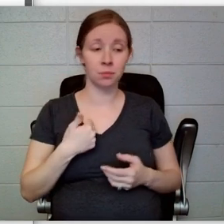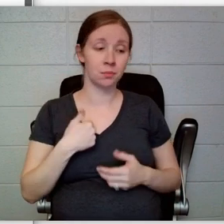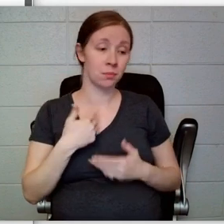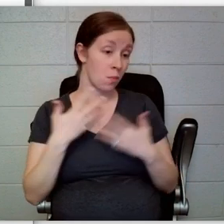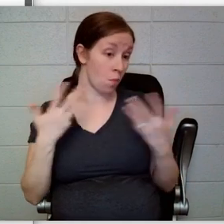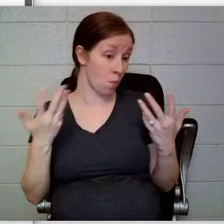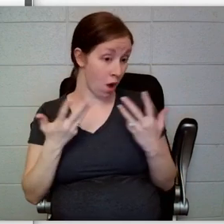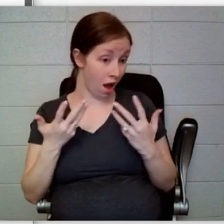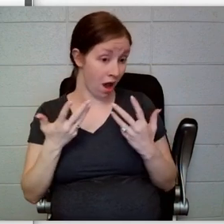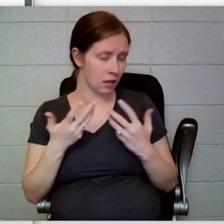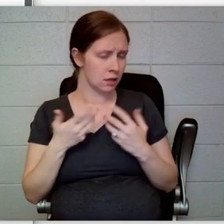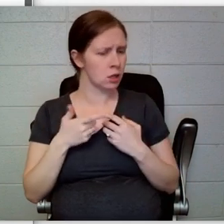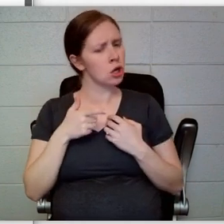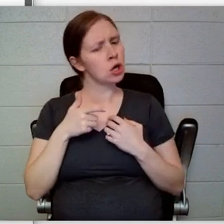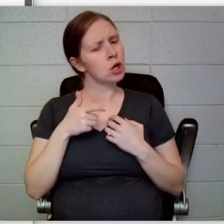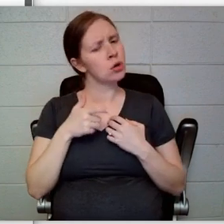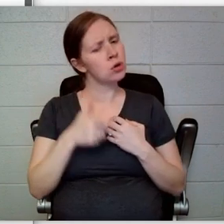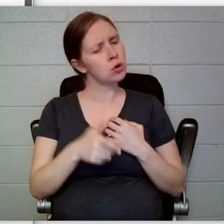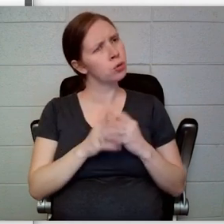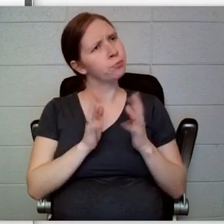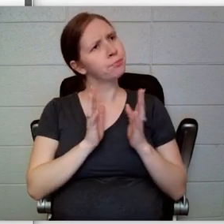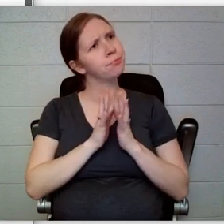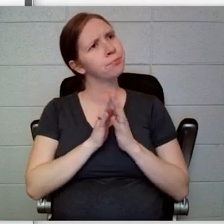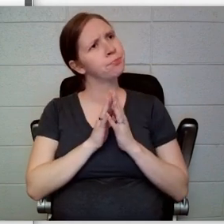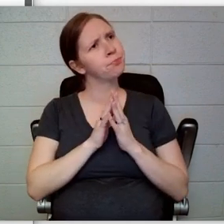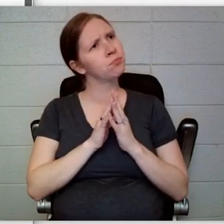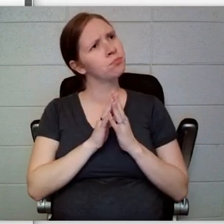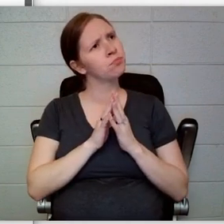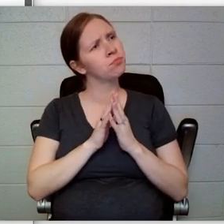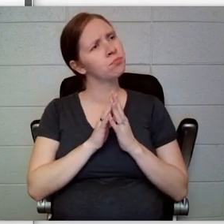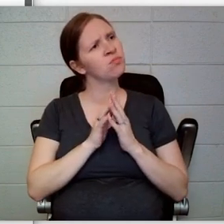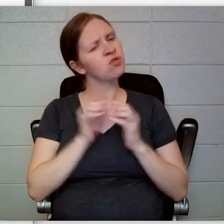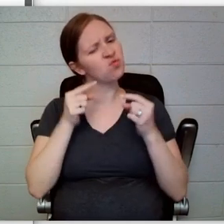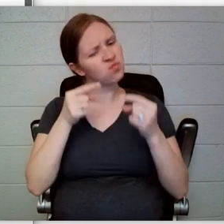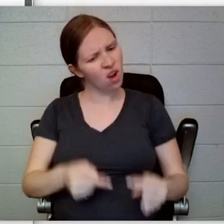“that you appeared to be having some difficulty adjusting to the